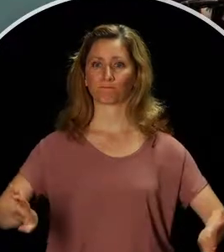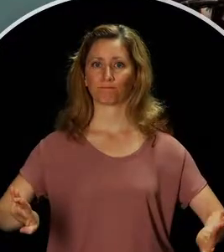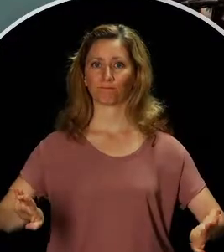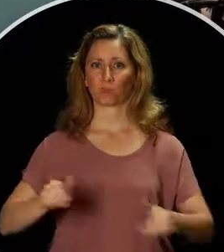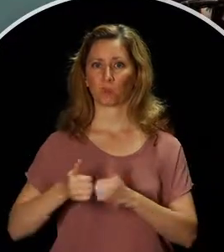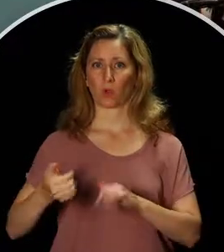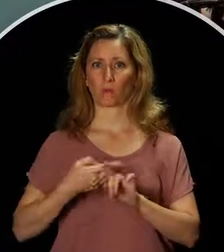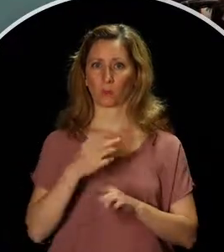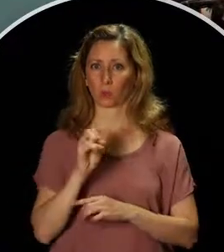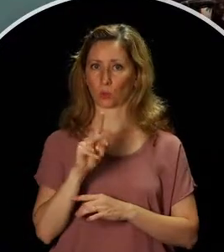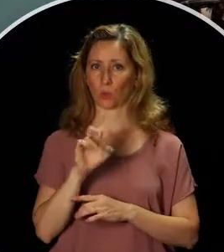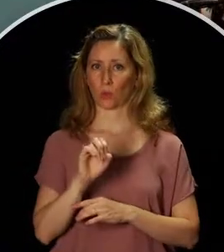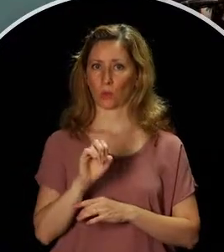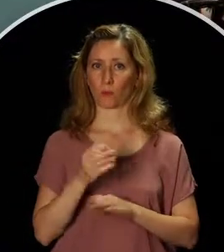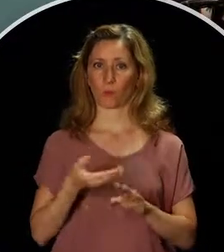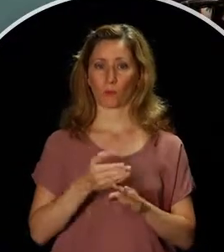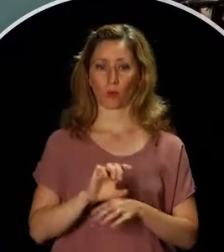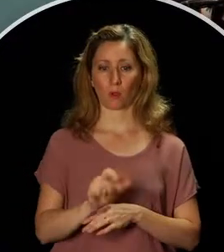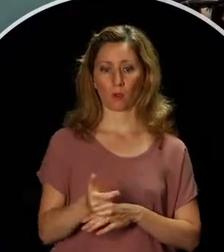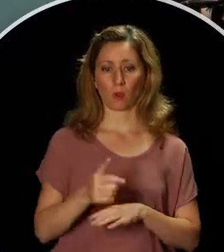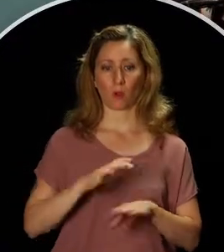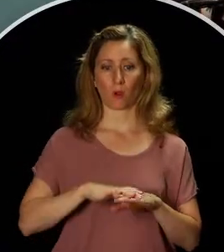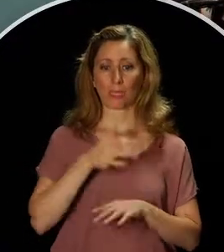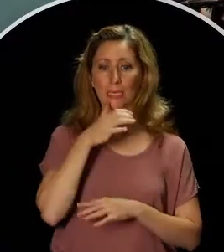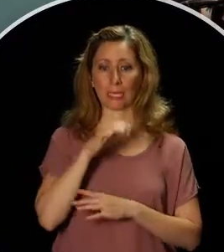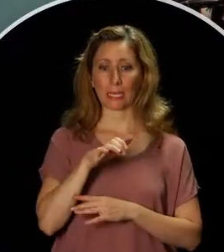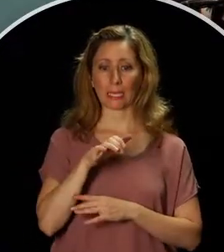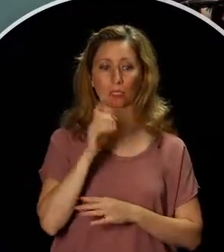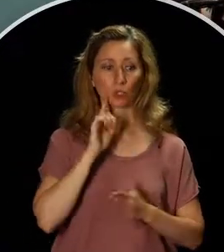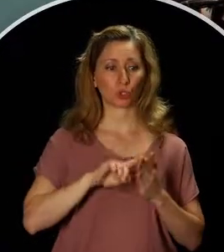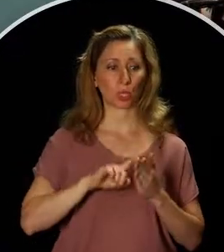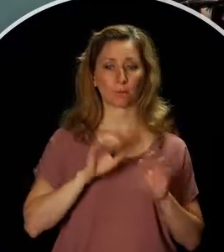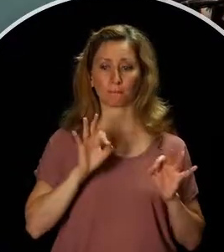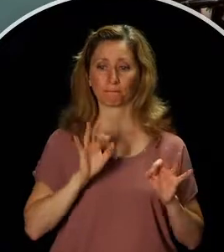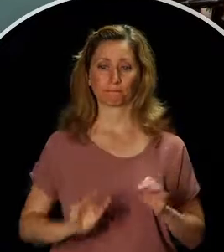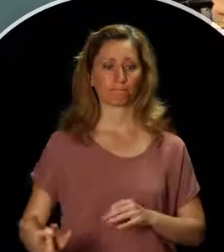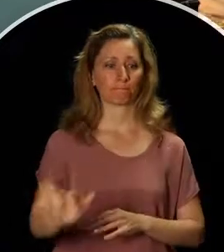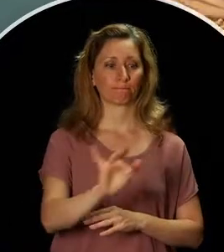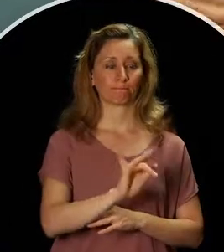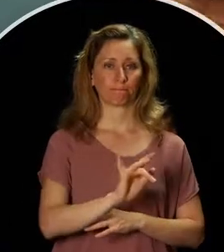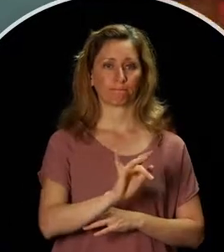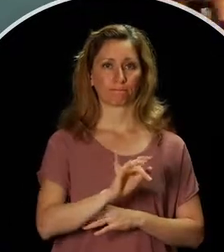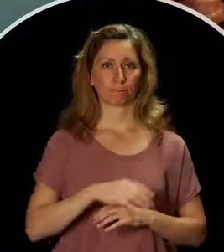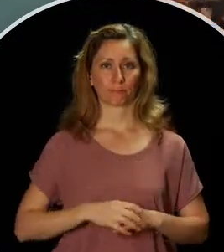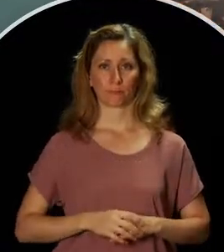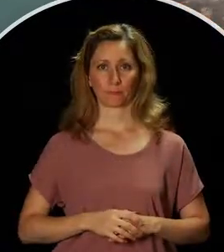Before you turn on the heat, check to be sure nothing else is near the burner.